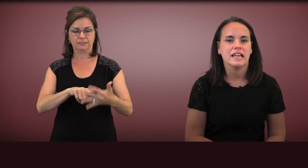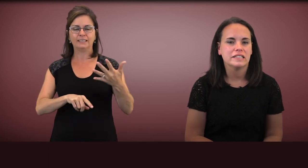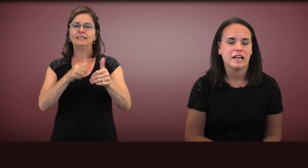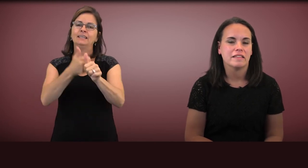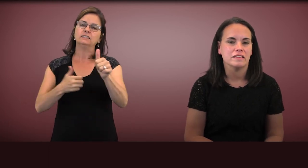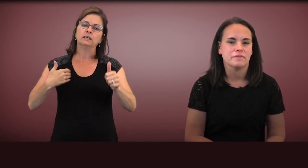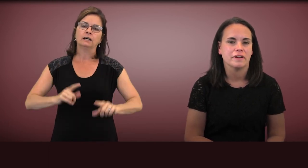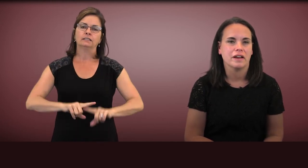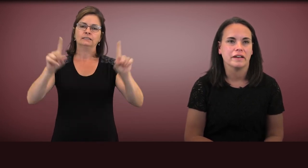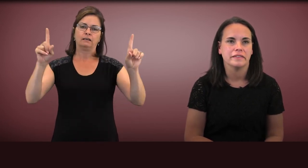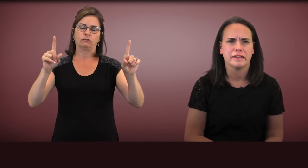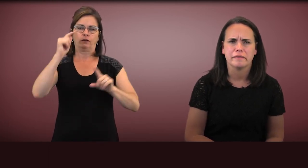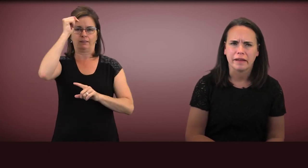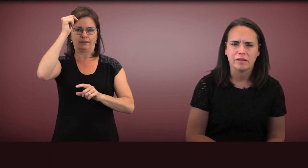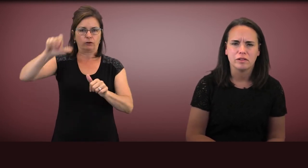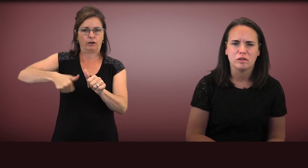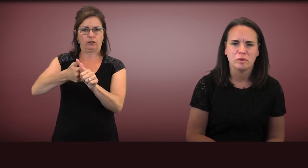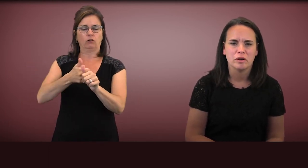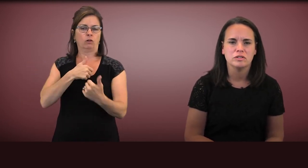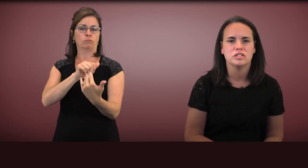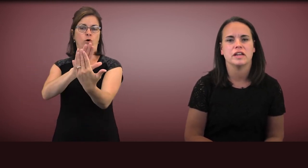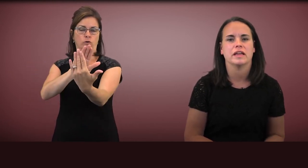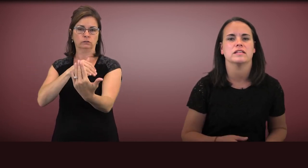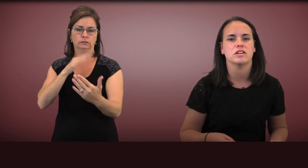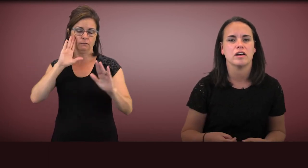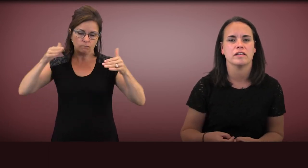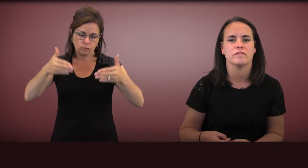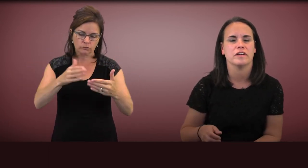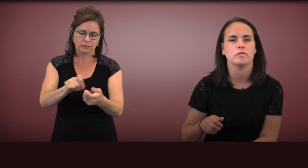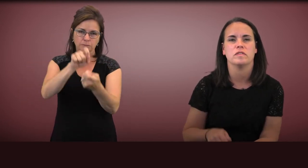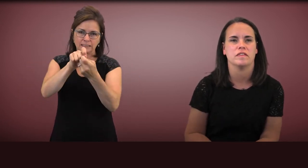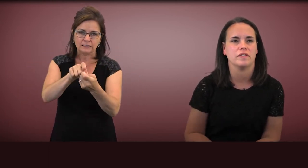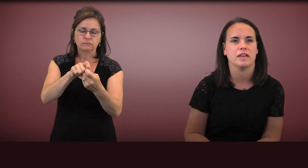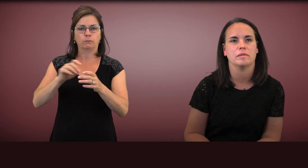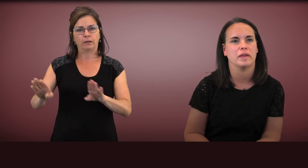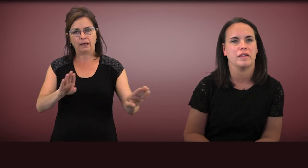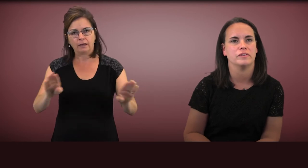each has a different theoretical approach and targets very specific behaviors